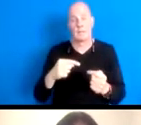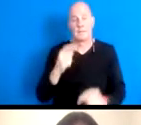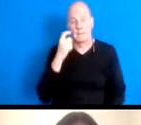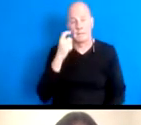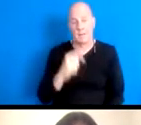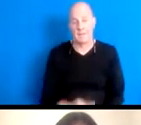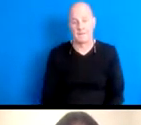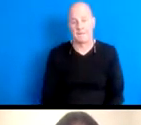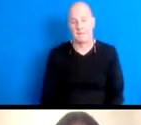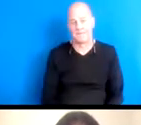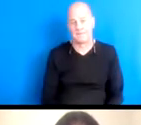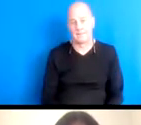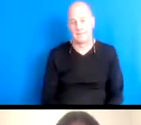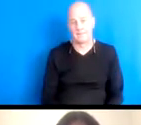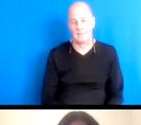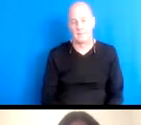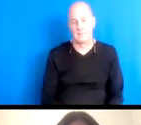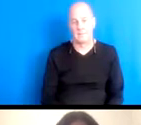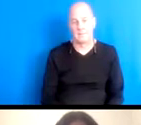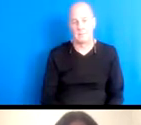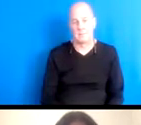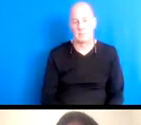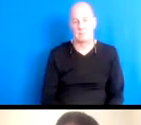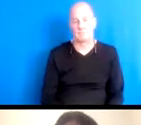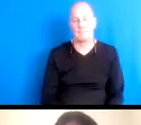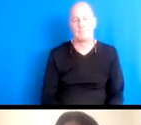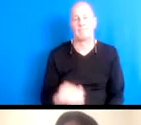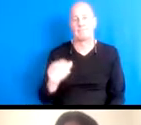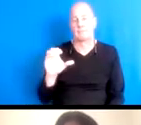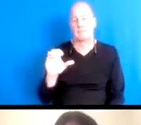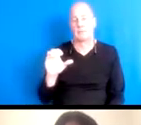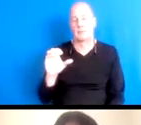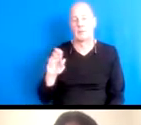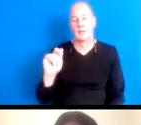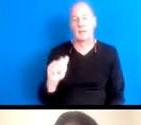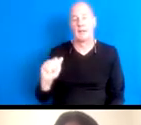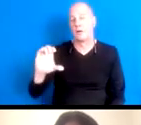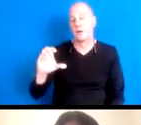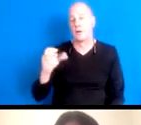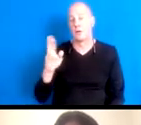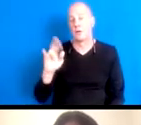16:25:36 You know like Kareena cigarettes a Chris was here today, but as in our role